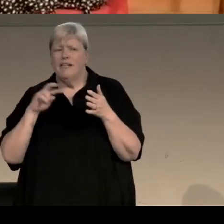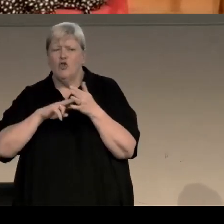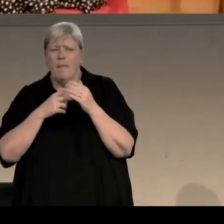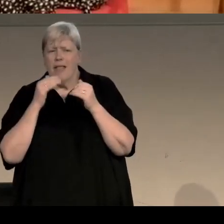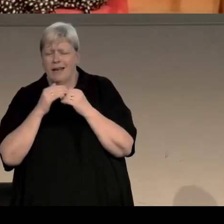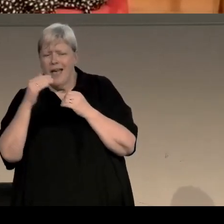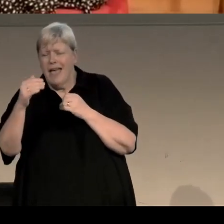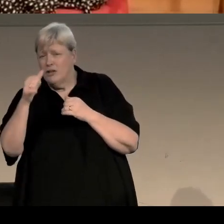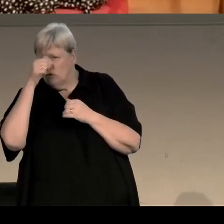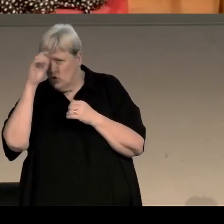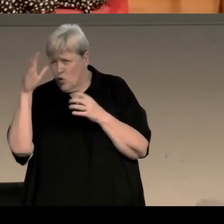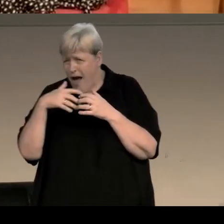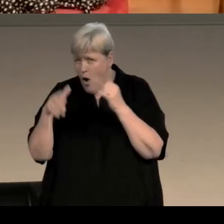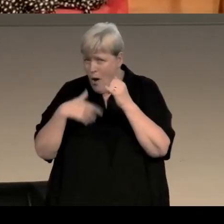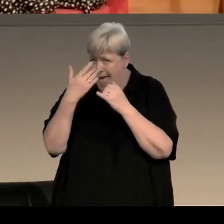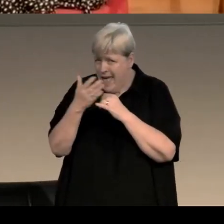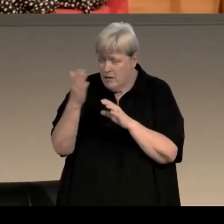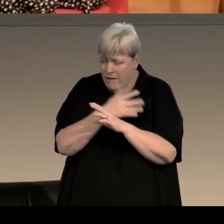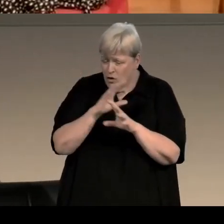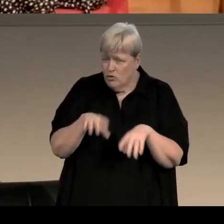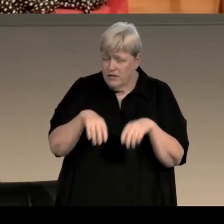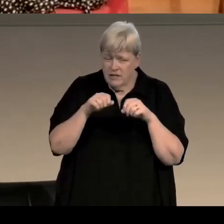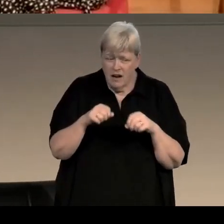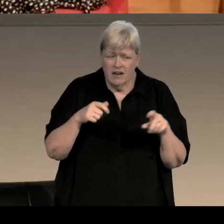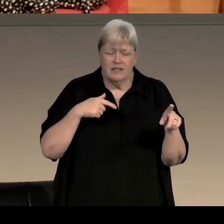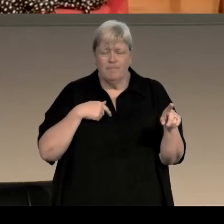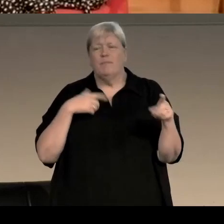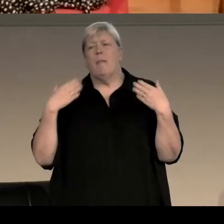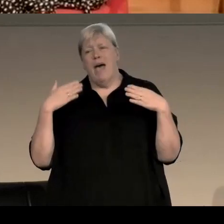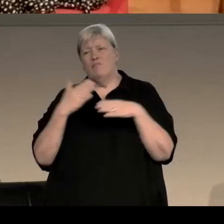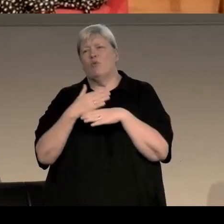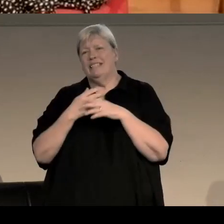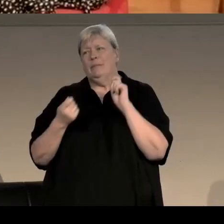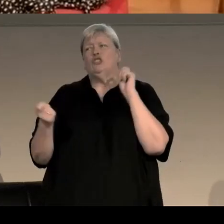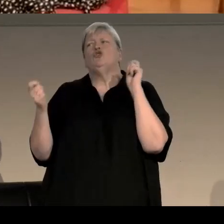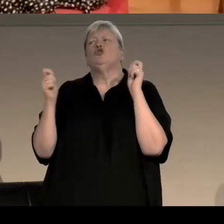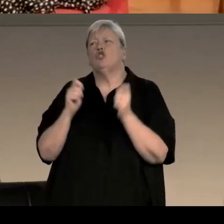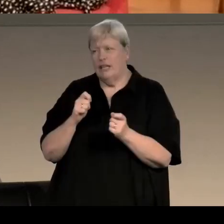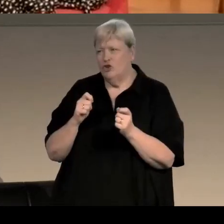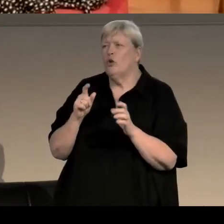Well I have to confess that my own practice has changed quite drastically over the years.